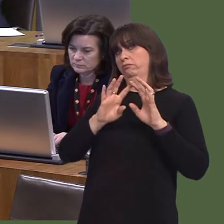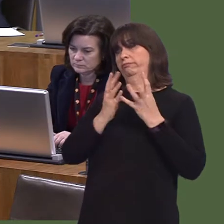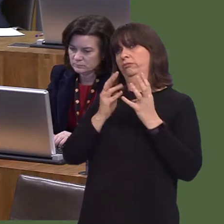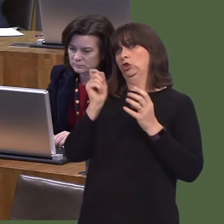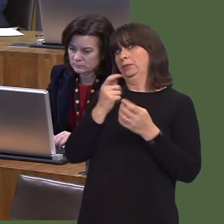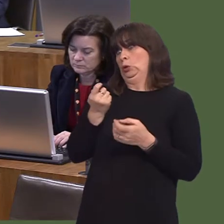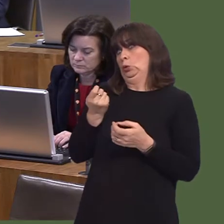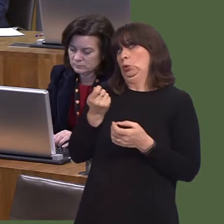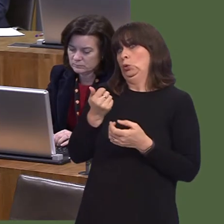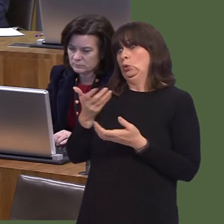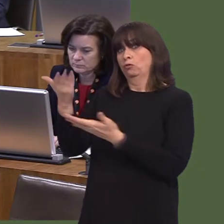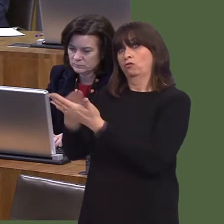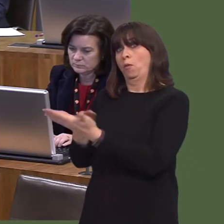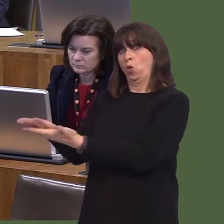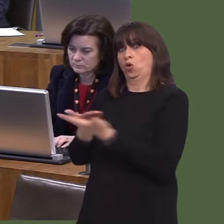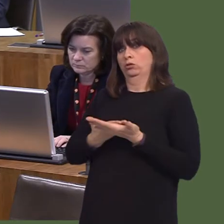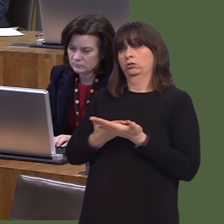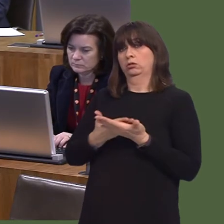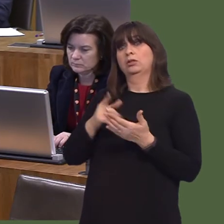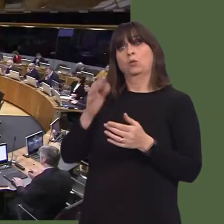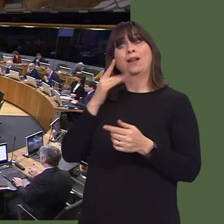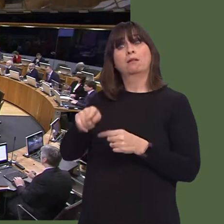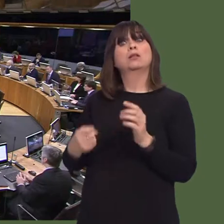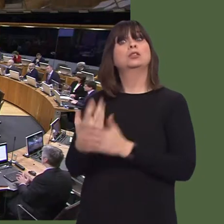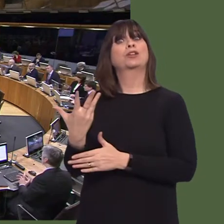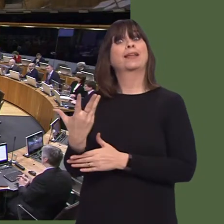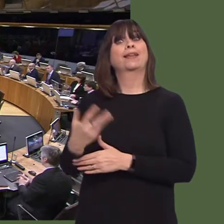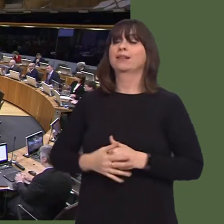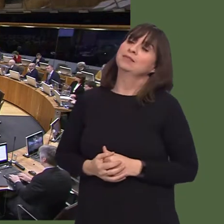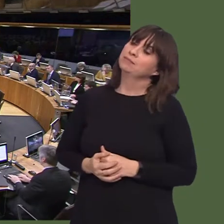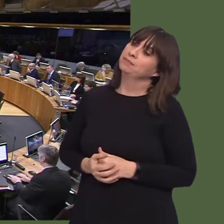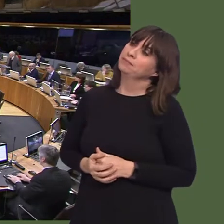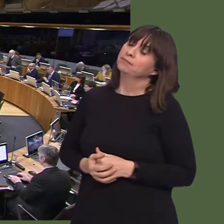Andrew RT Davies AM: I've had it put to me that that's the 'ladybook' analogy of what